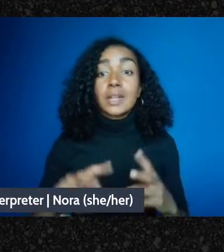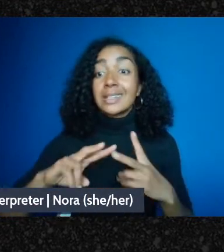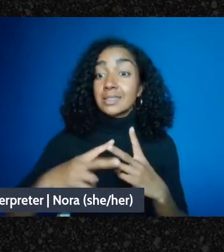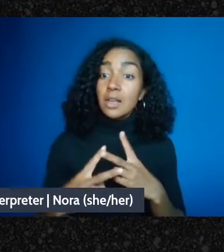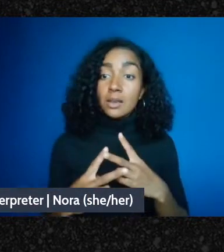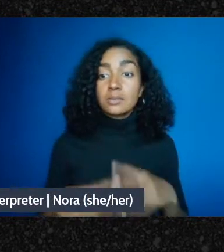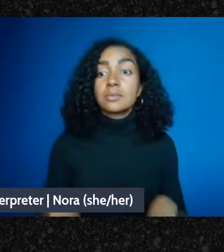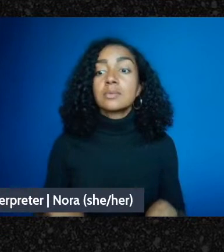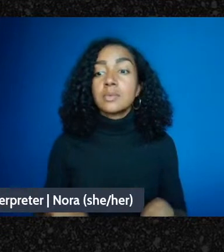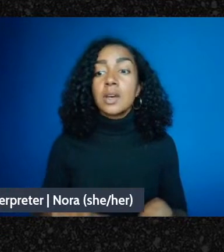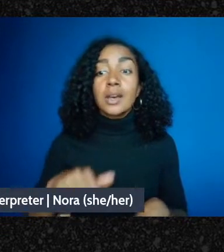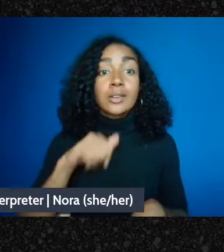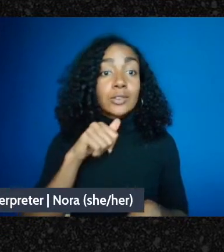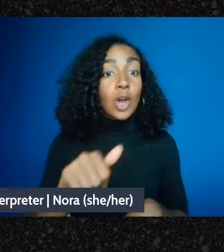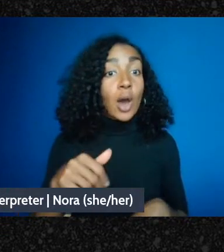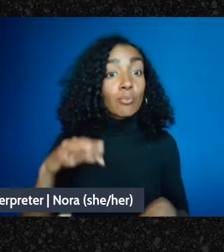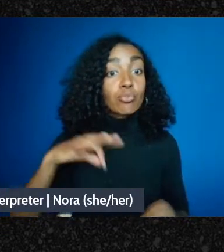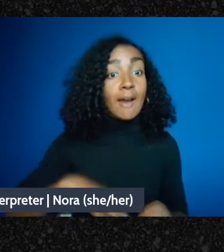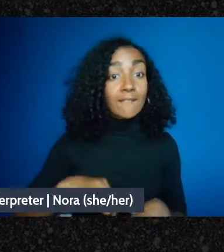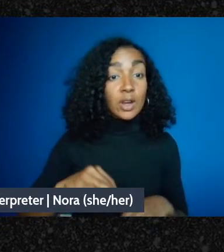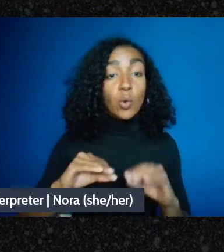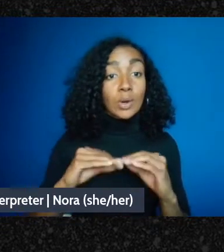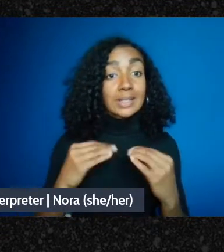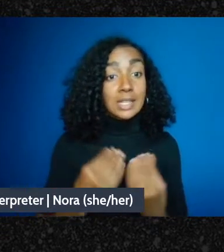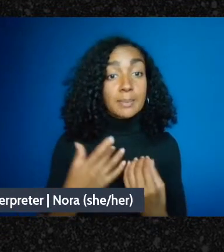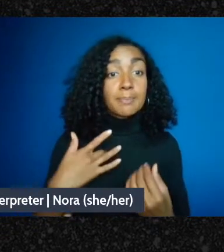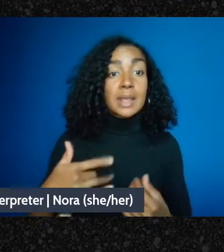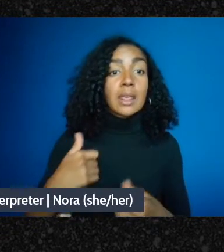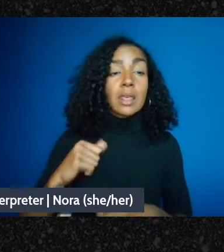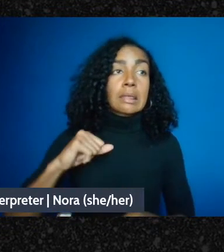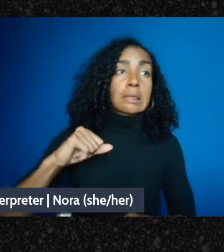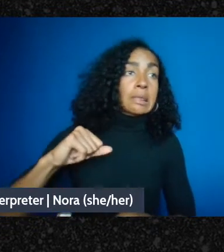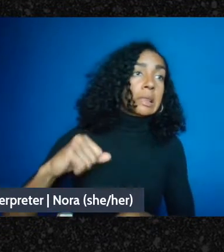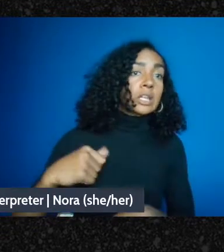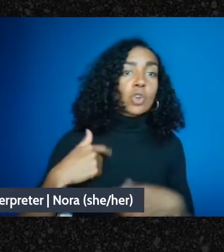to take controversial or militant stances because it may hurt their ability to attract wealthy